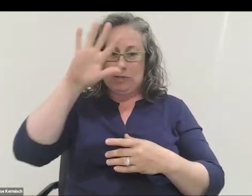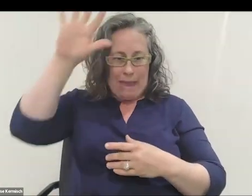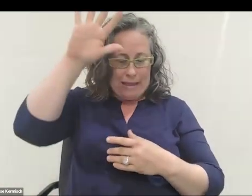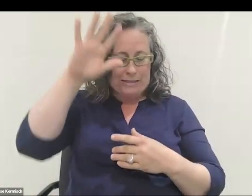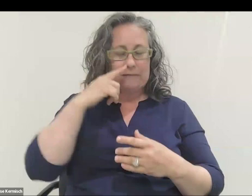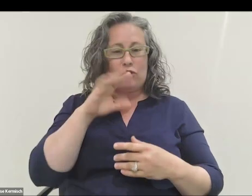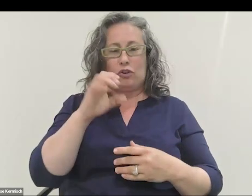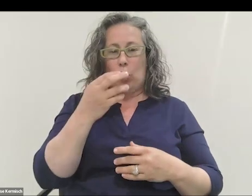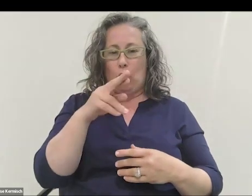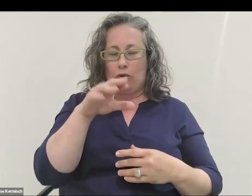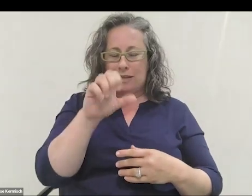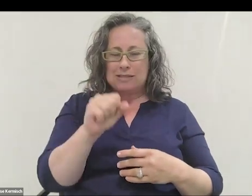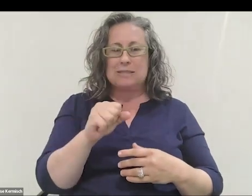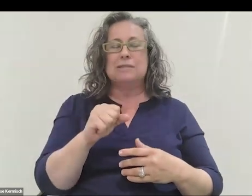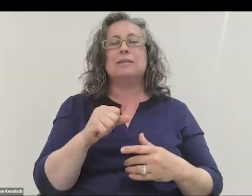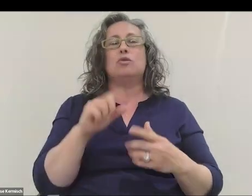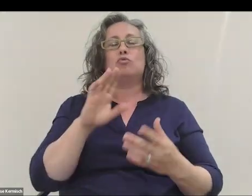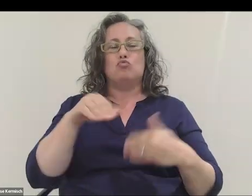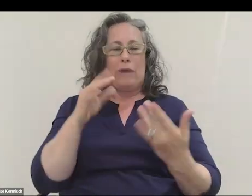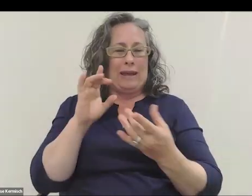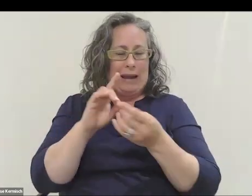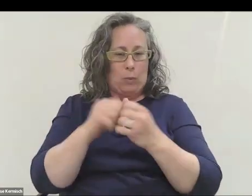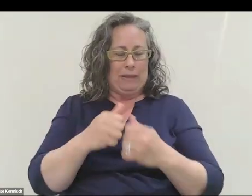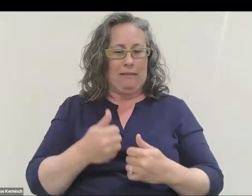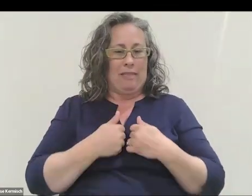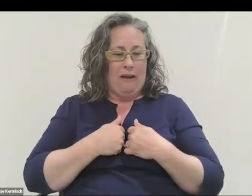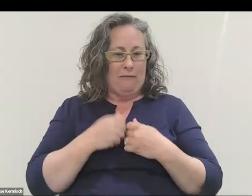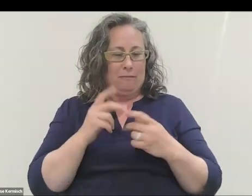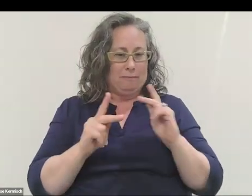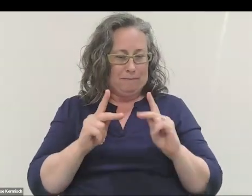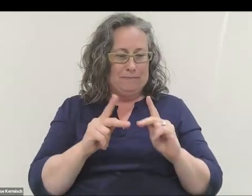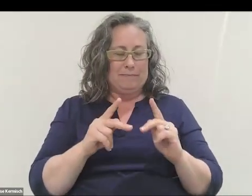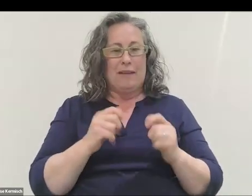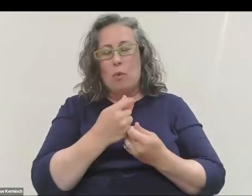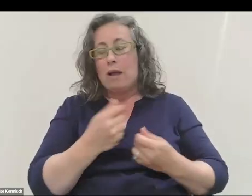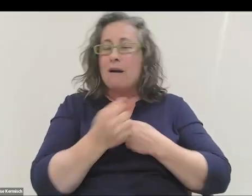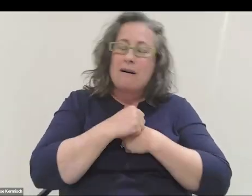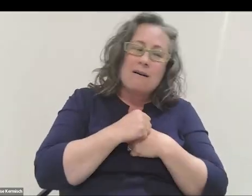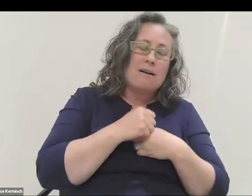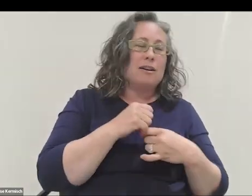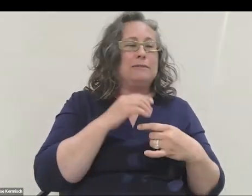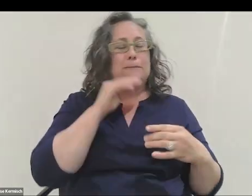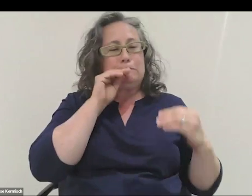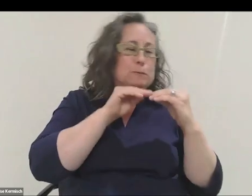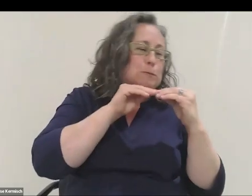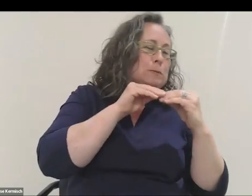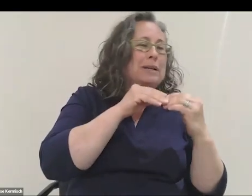and then the capsule lands and we reconnect with our loved ones and everyone's hugging and crying and kissing and welcoming everyone back.